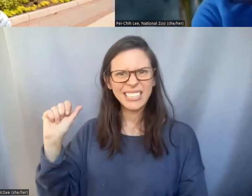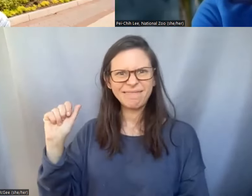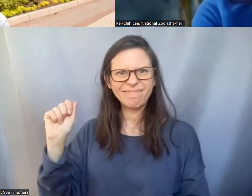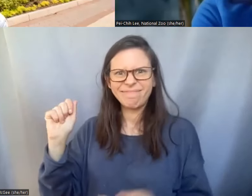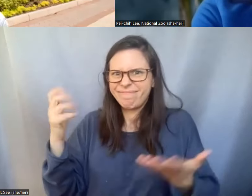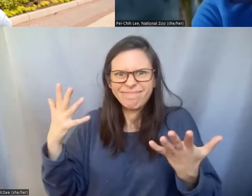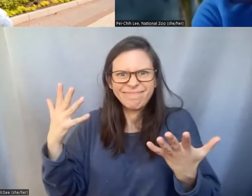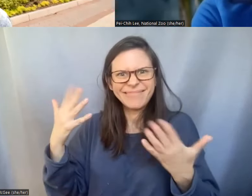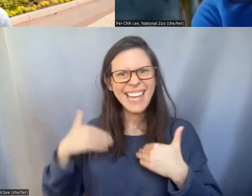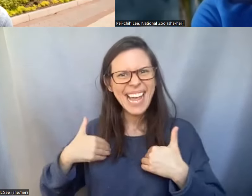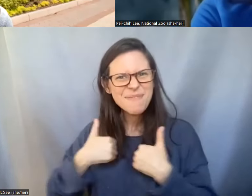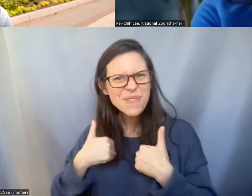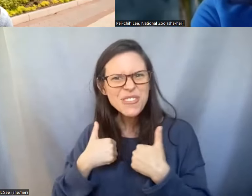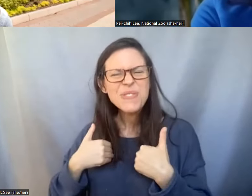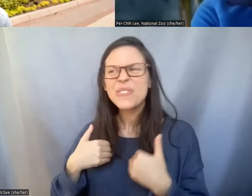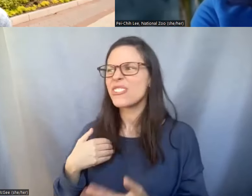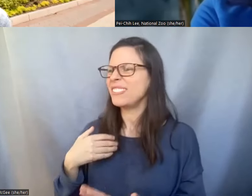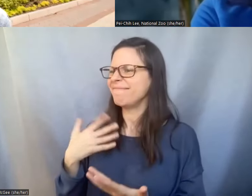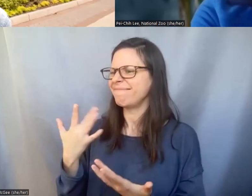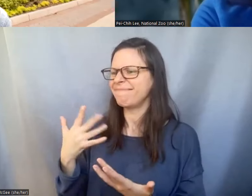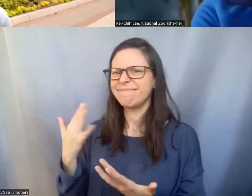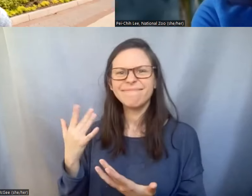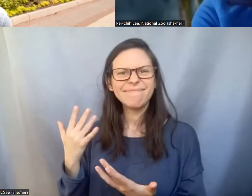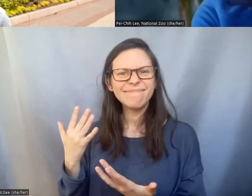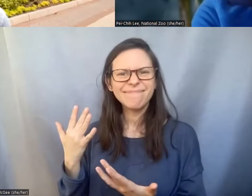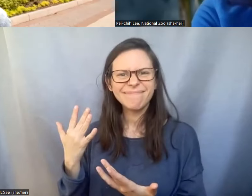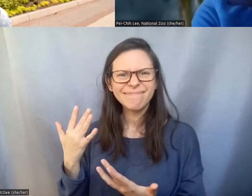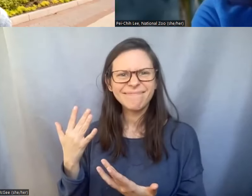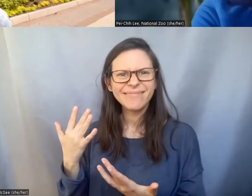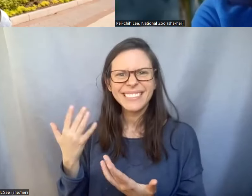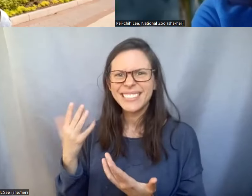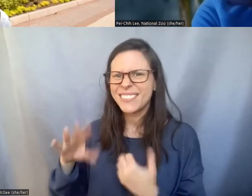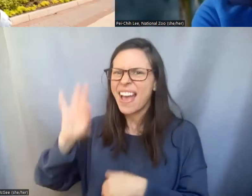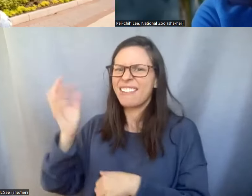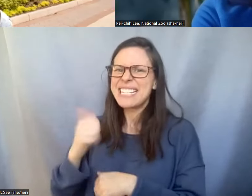any animals or any big um big ideas while doing your research?